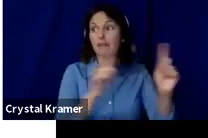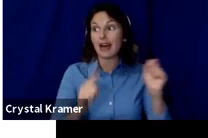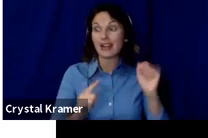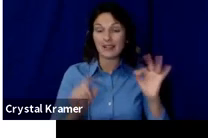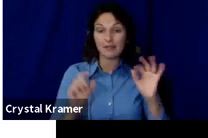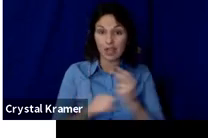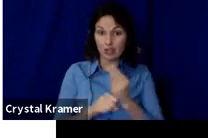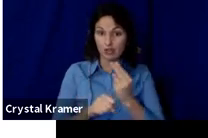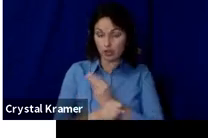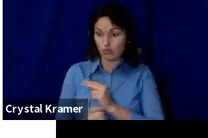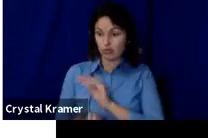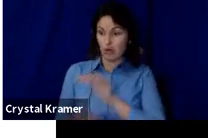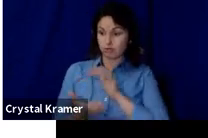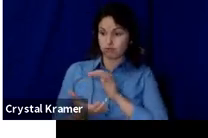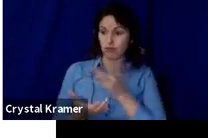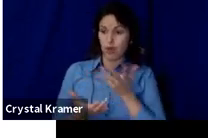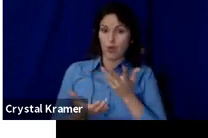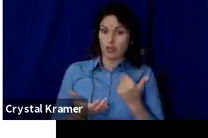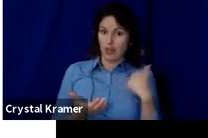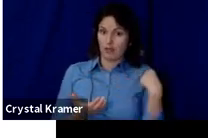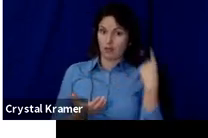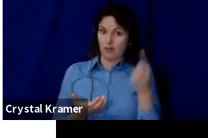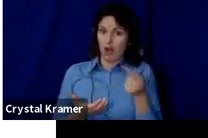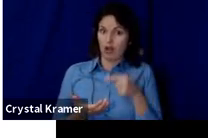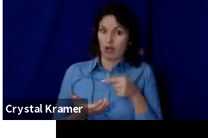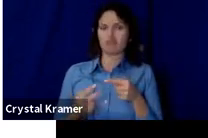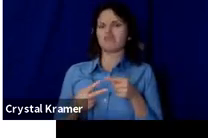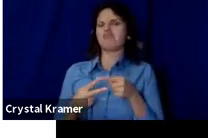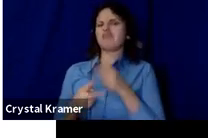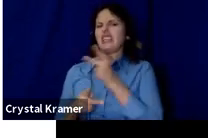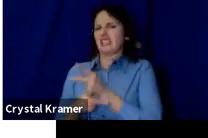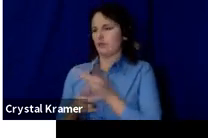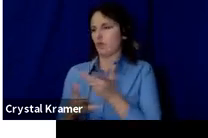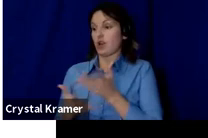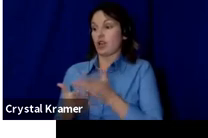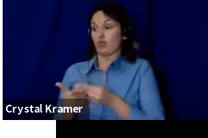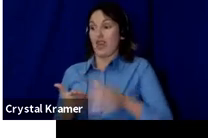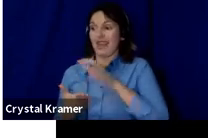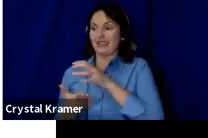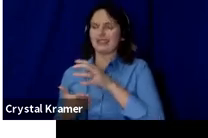to be, keep‑what‑you‑raise can be better.